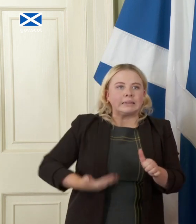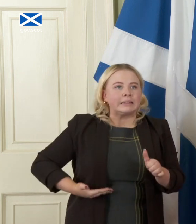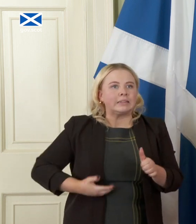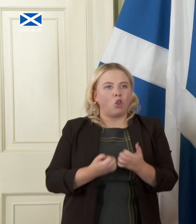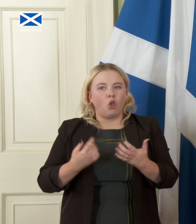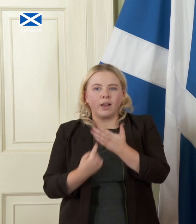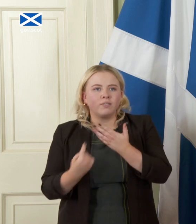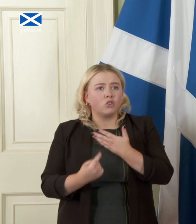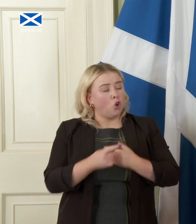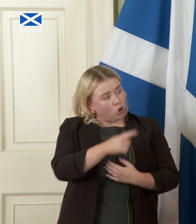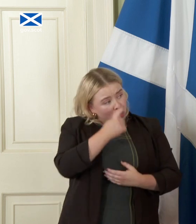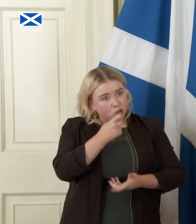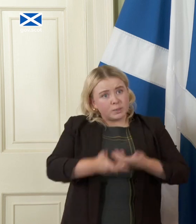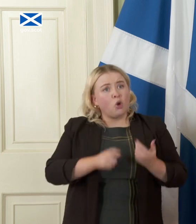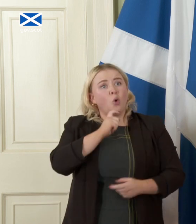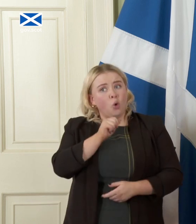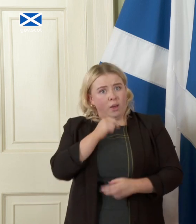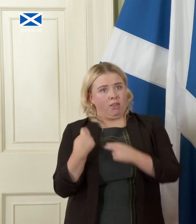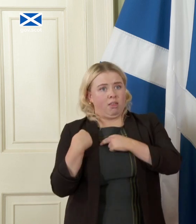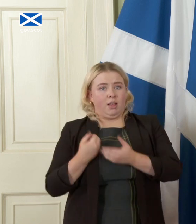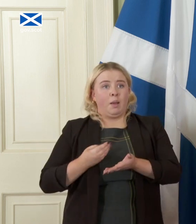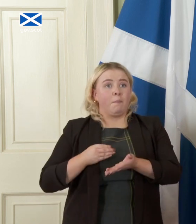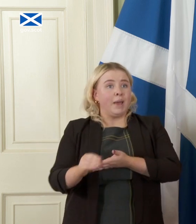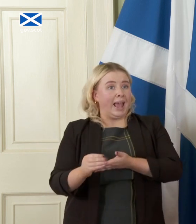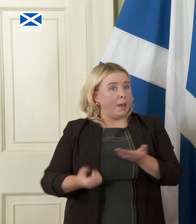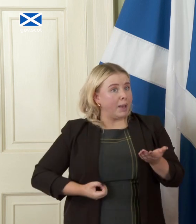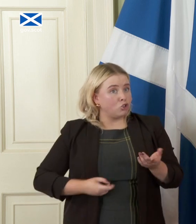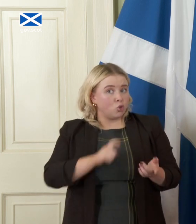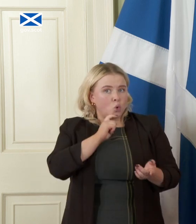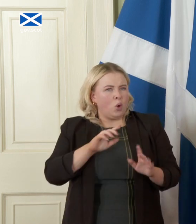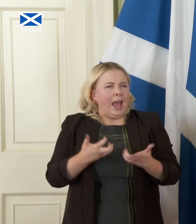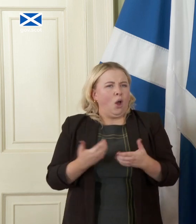who will take on the liability for paying those pensions and how that would work. The Scottish